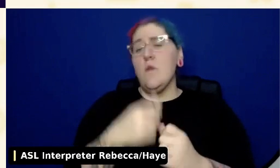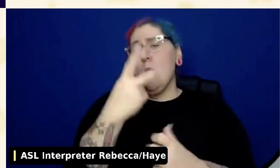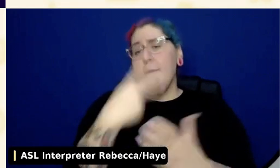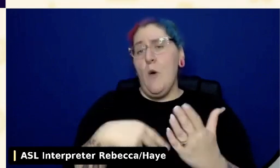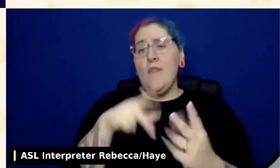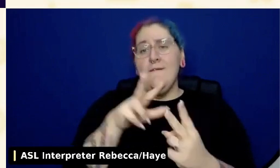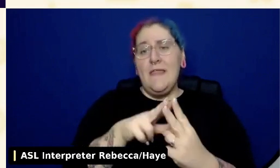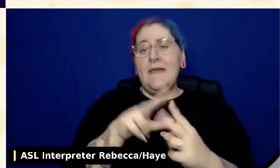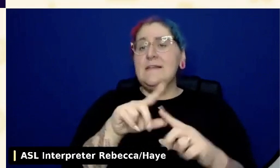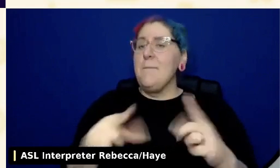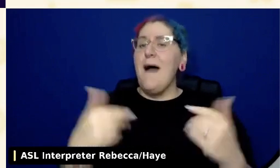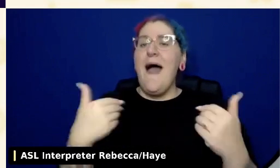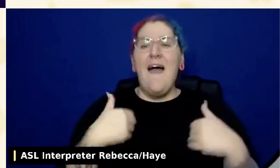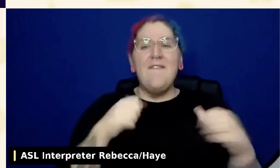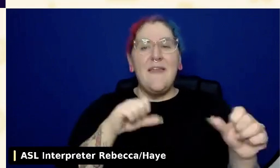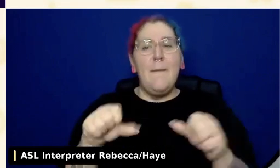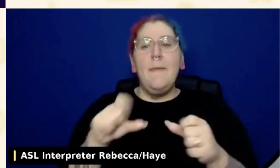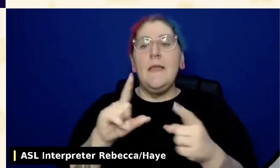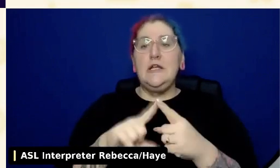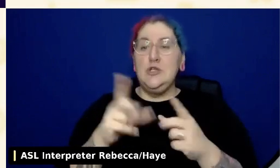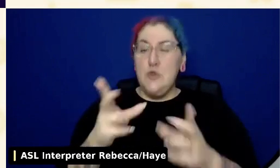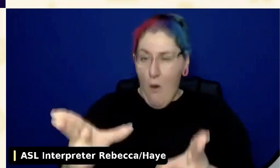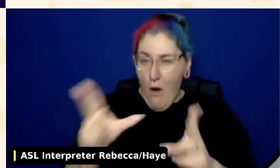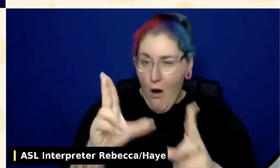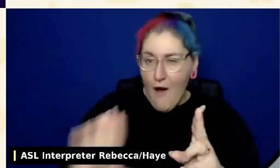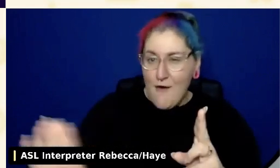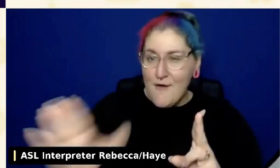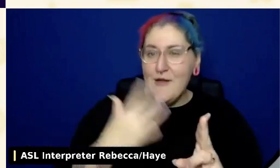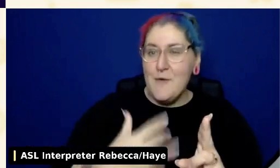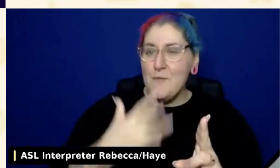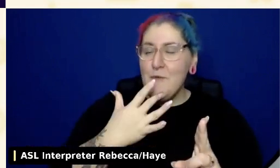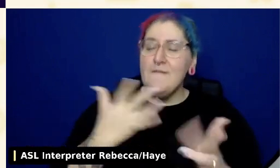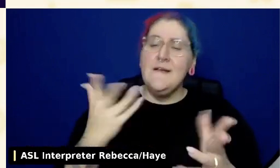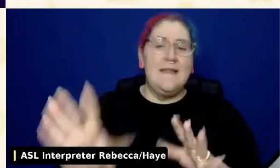to honor the user's request is important for accessibility.